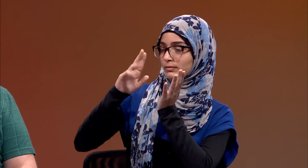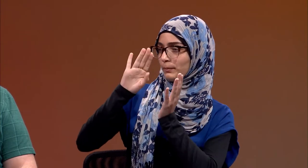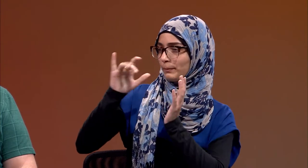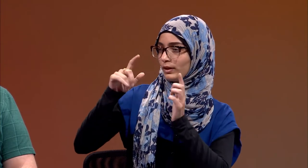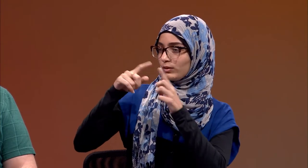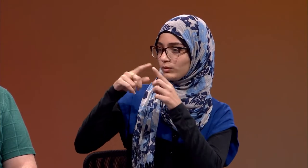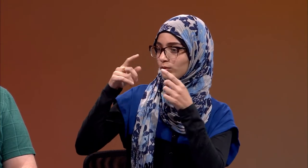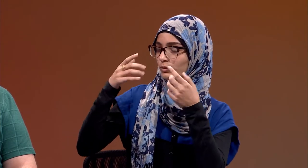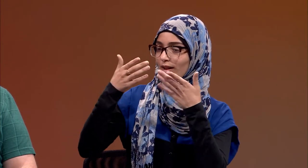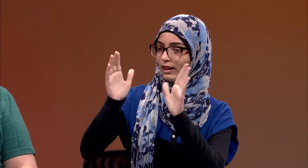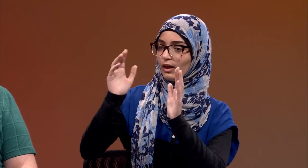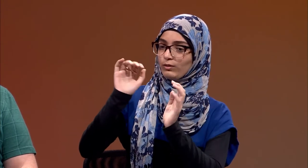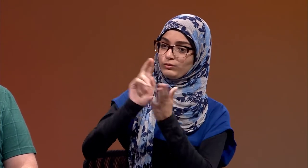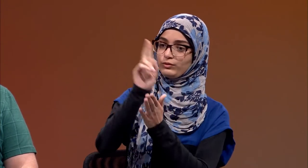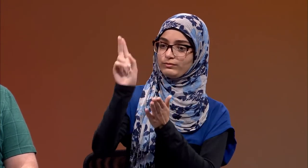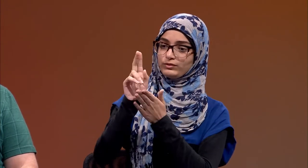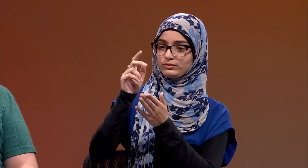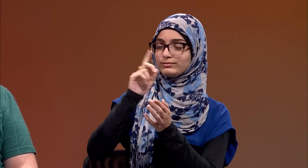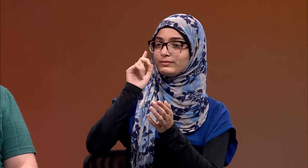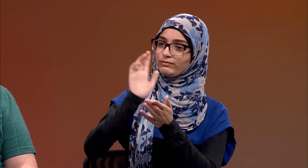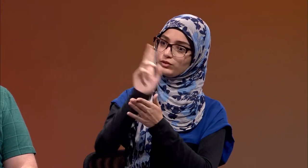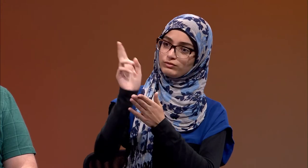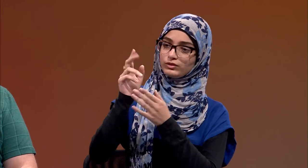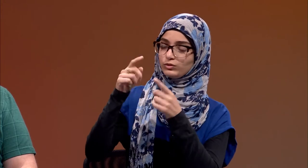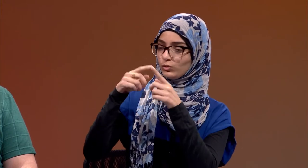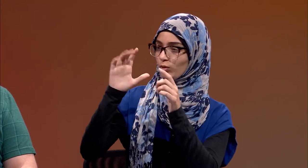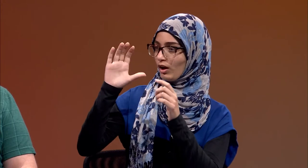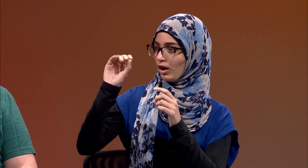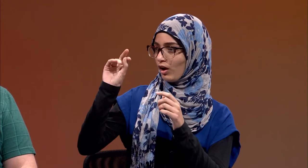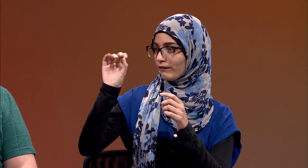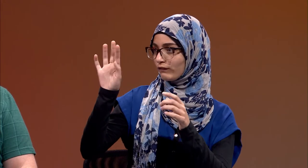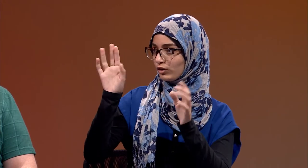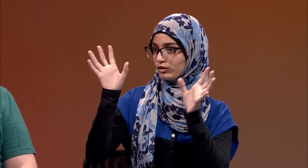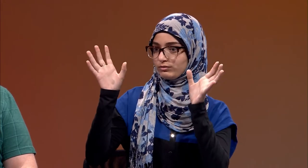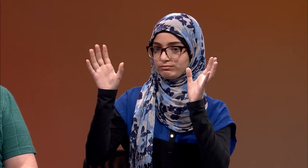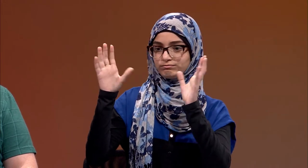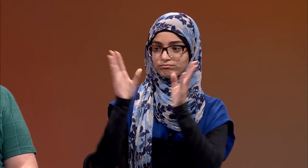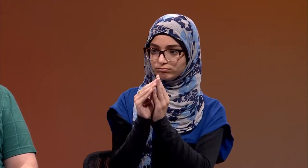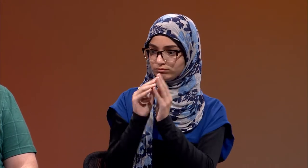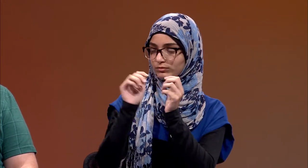At the time, Abraham Lincoln signed into law that colleges could confer or grant degrees